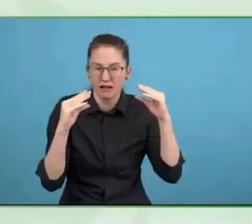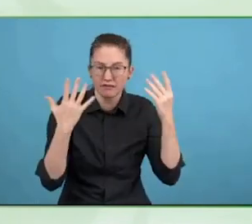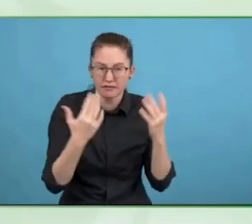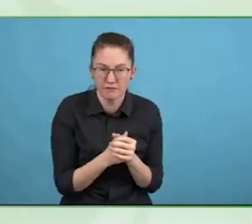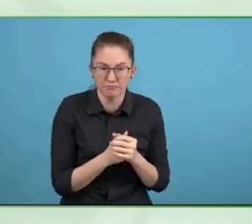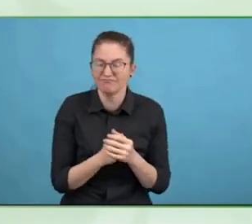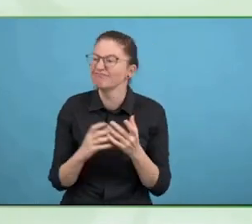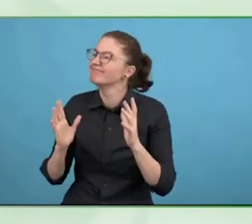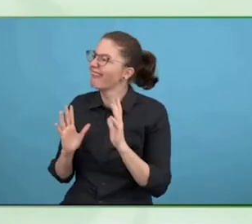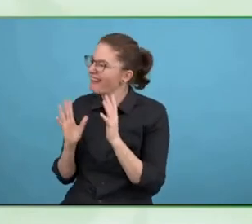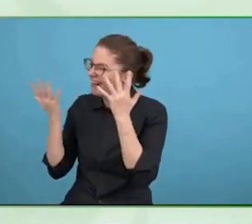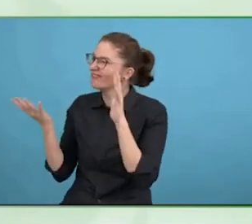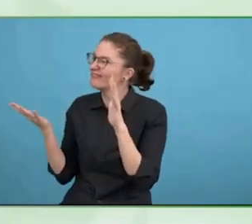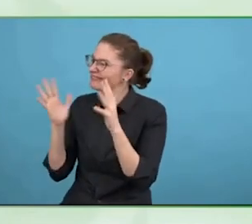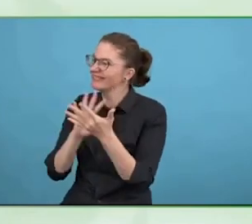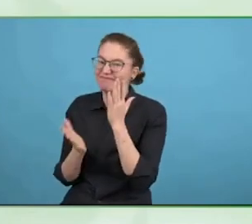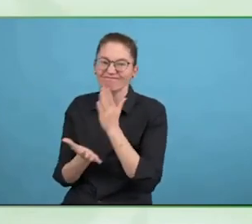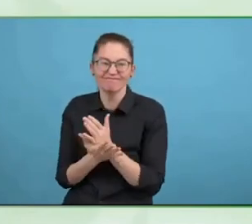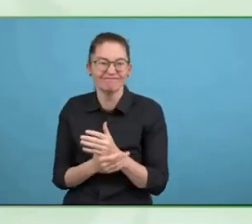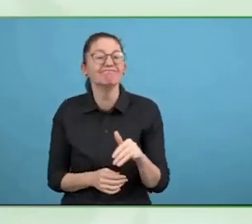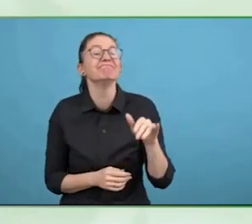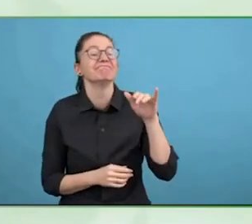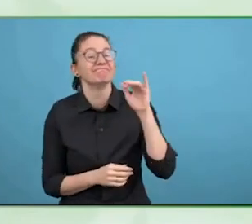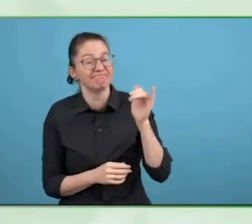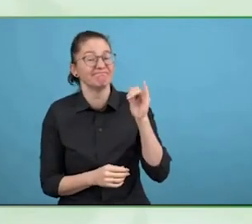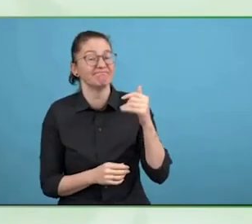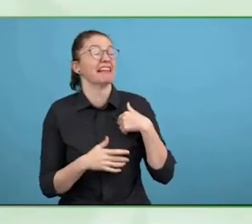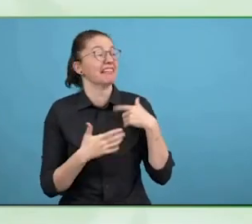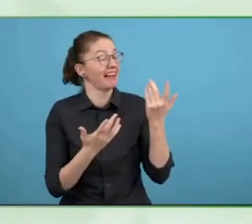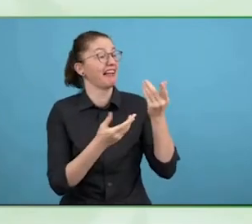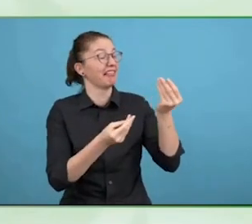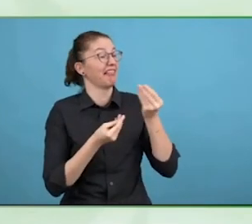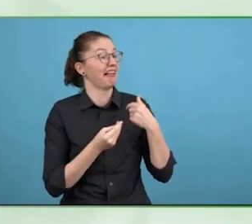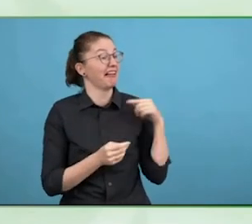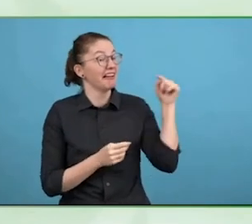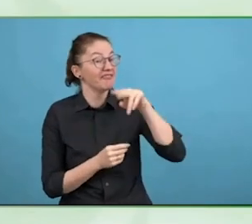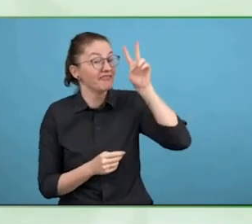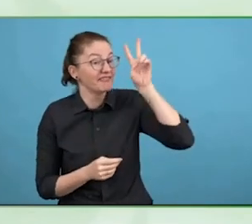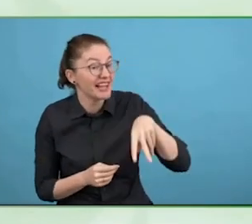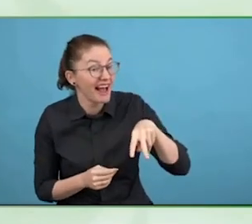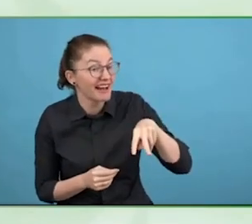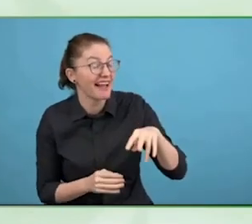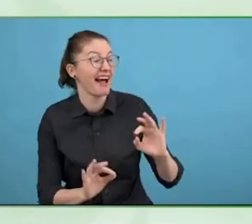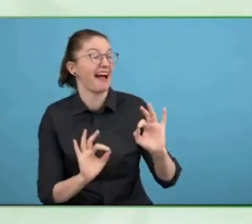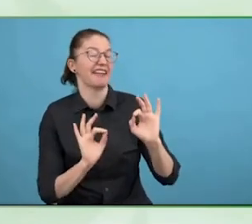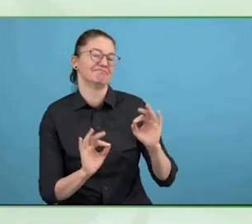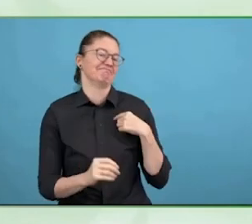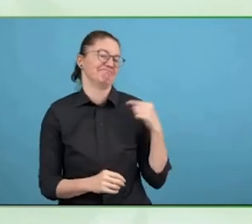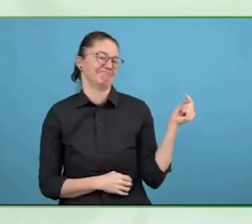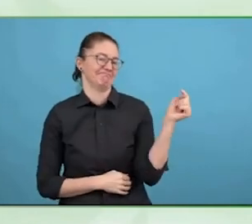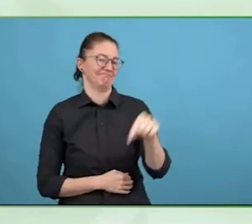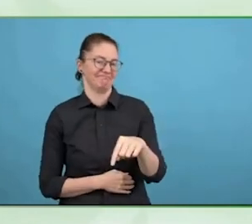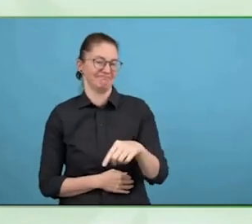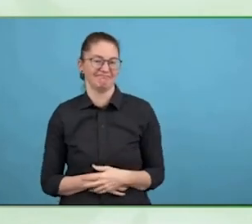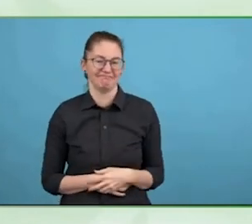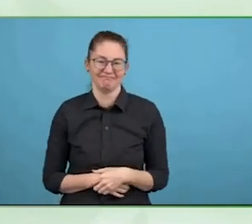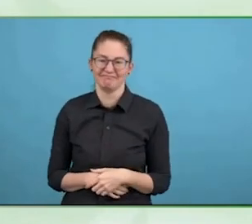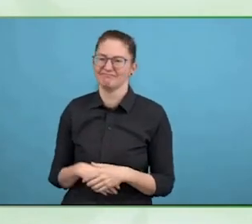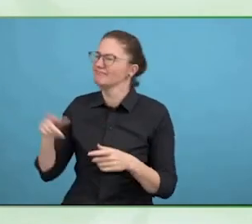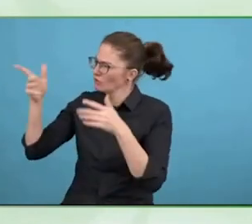When it was not in the UN, it has grown since then. It has grown a lot.